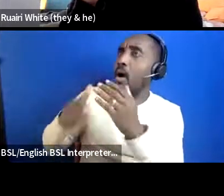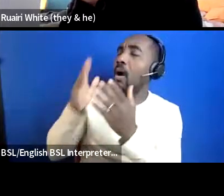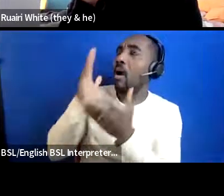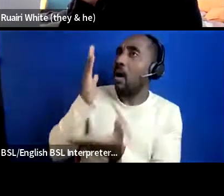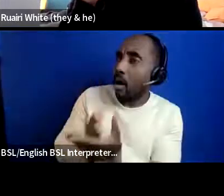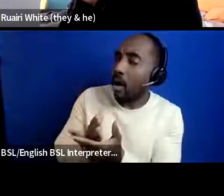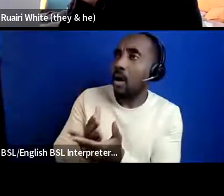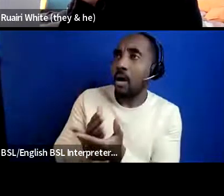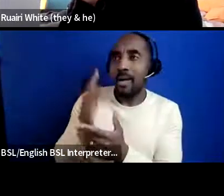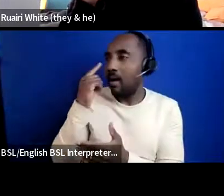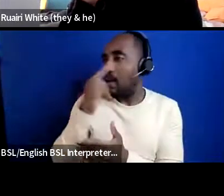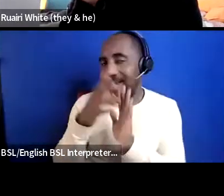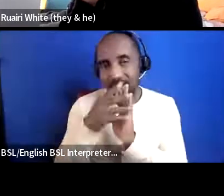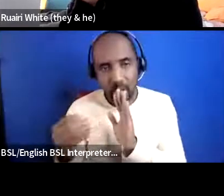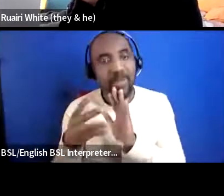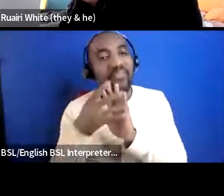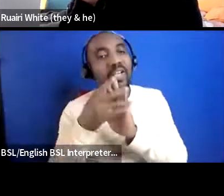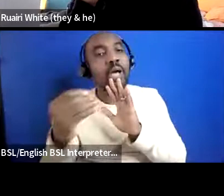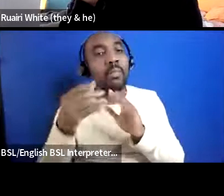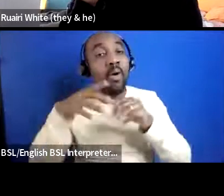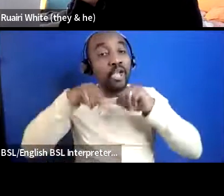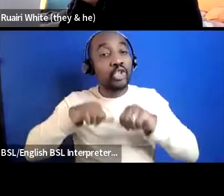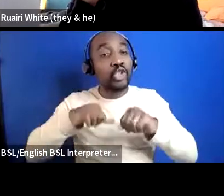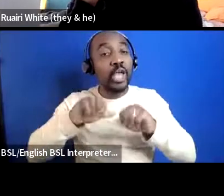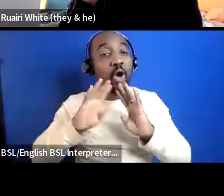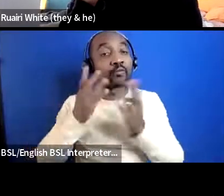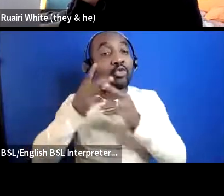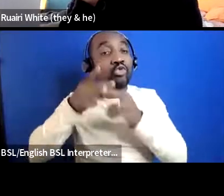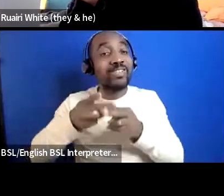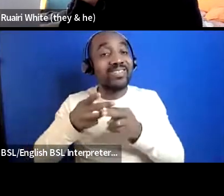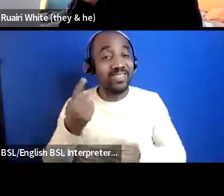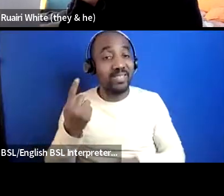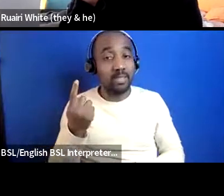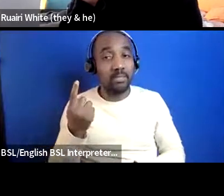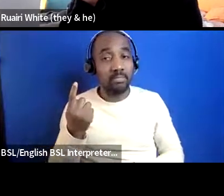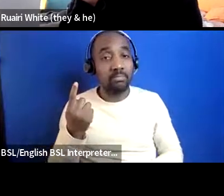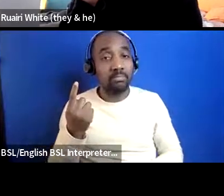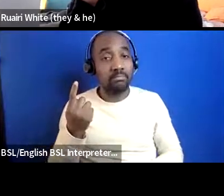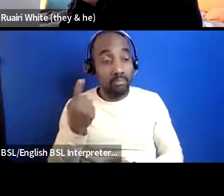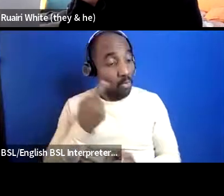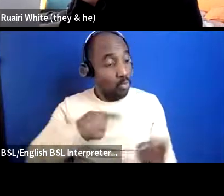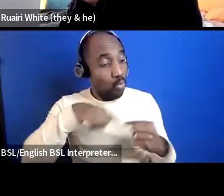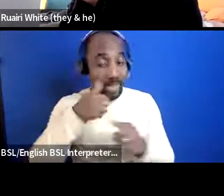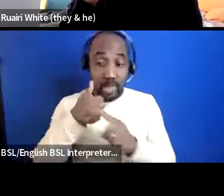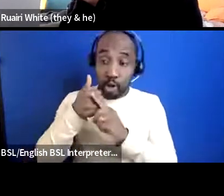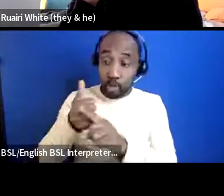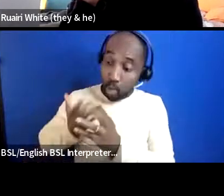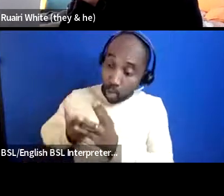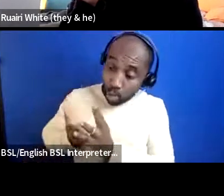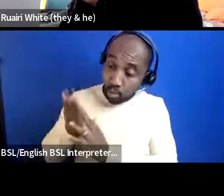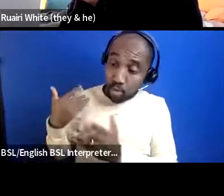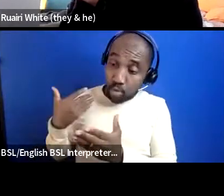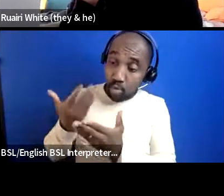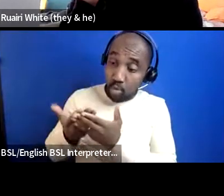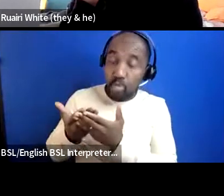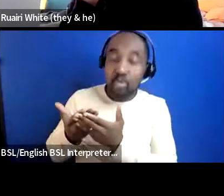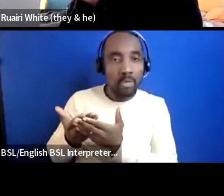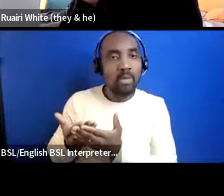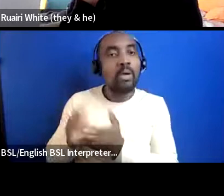chair of trustees went through DV we supported her throughout and now with her kids she's got a house